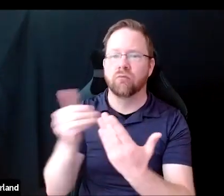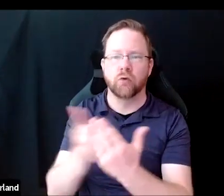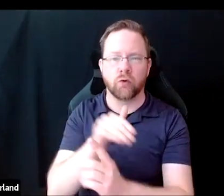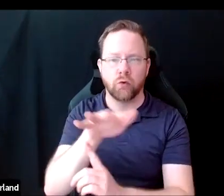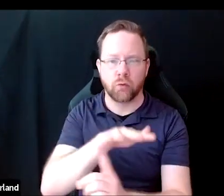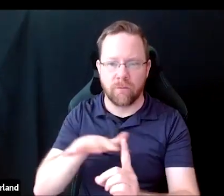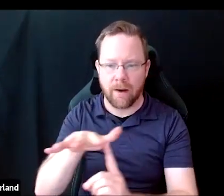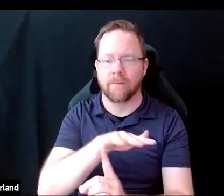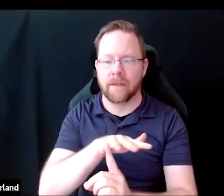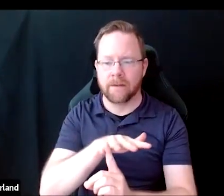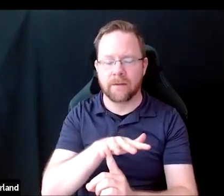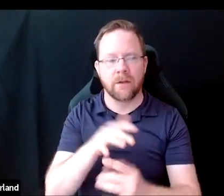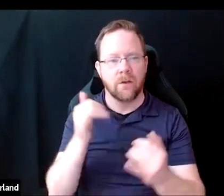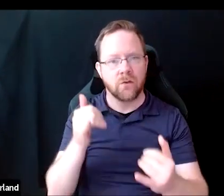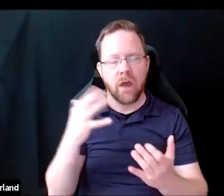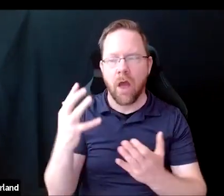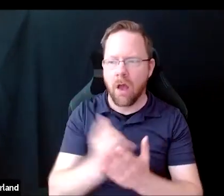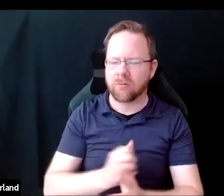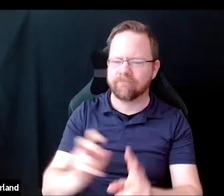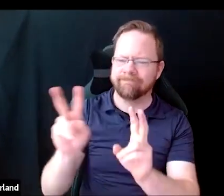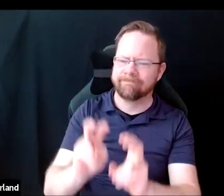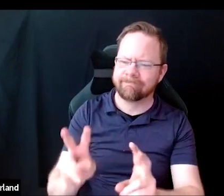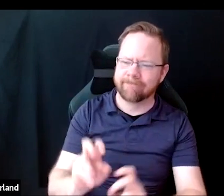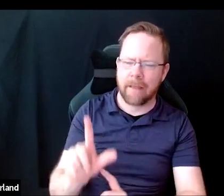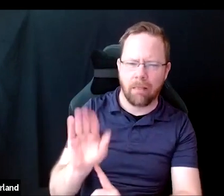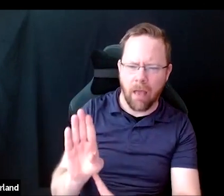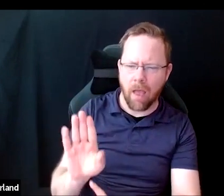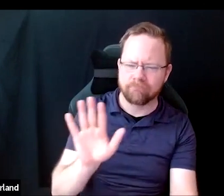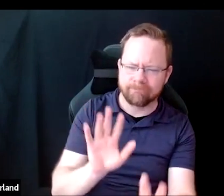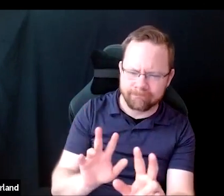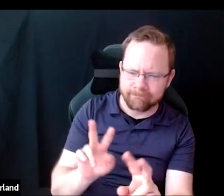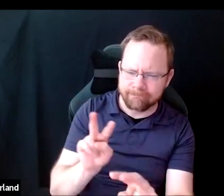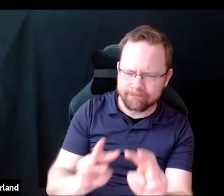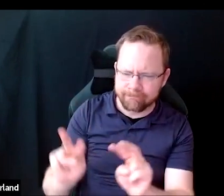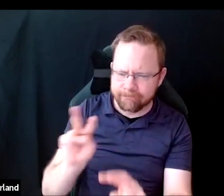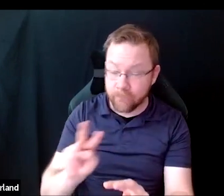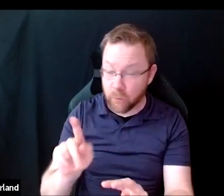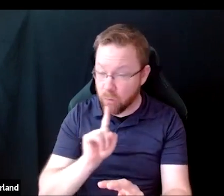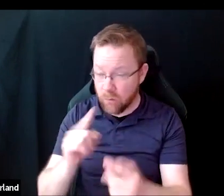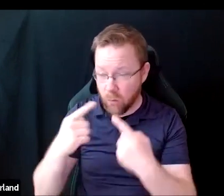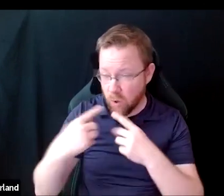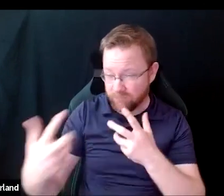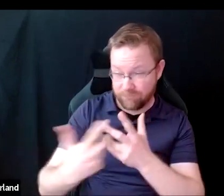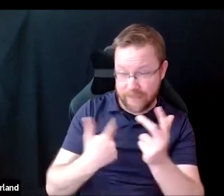It's their chance to assess the lab culture and that if it will work for them.